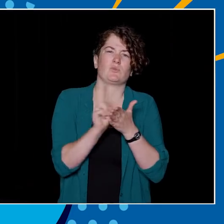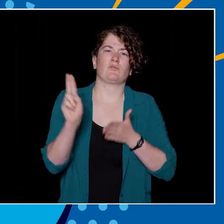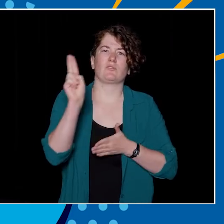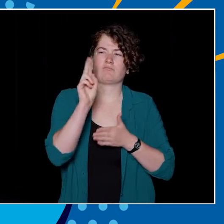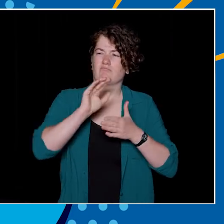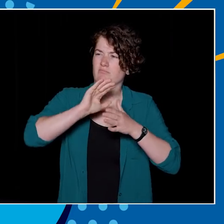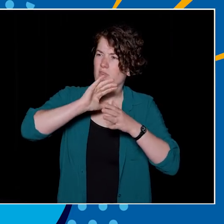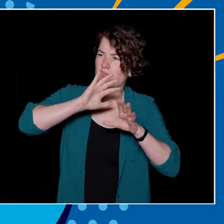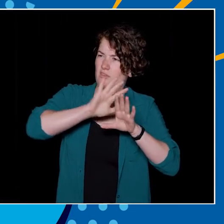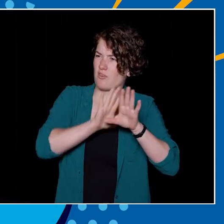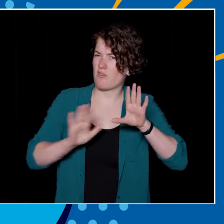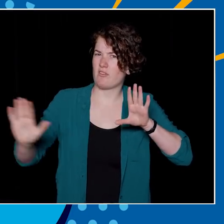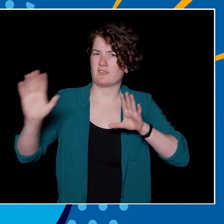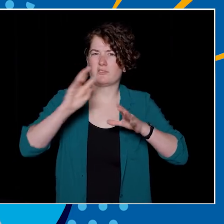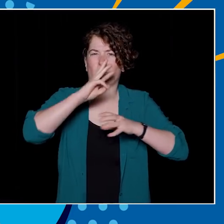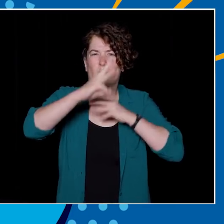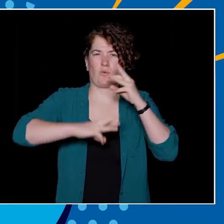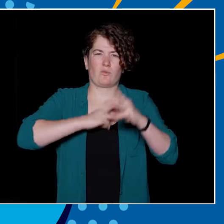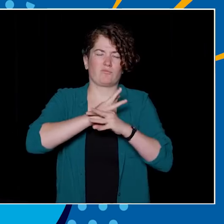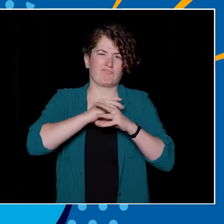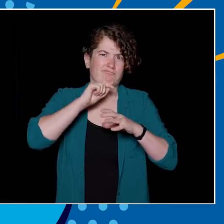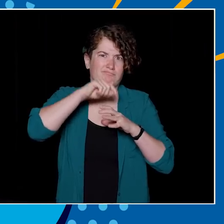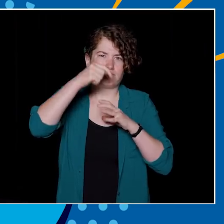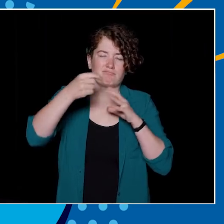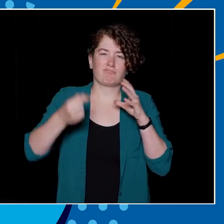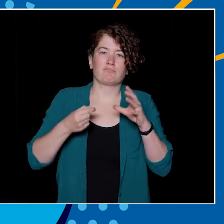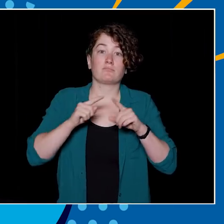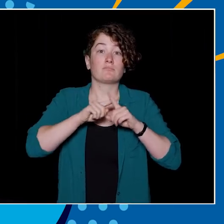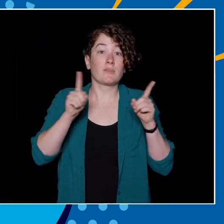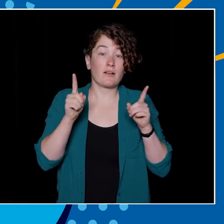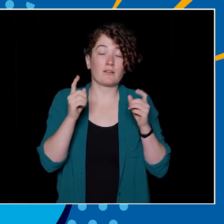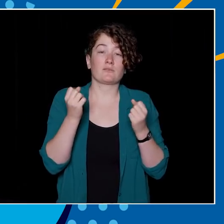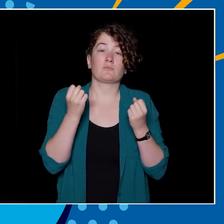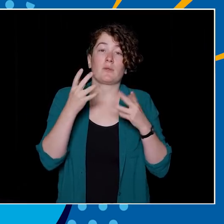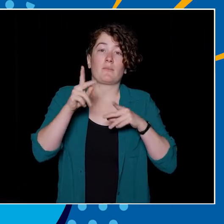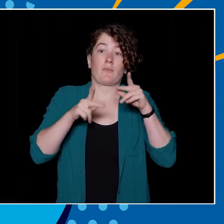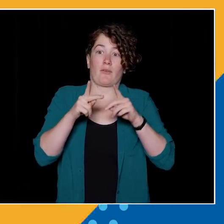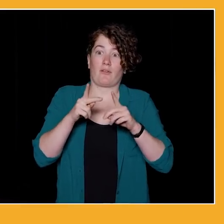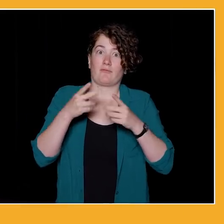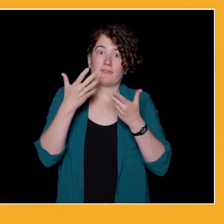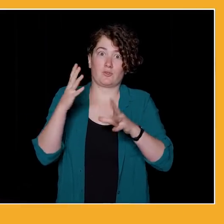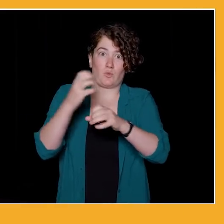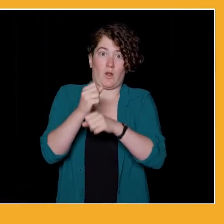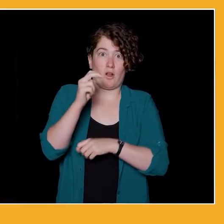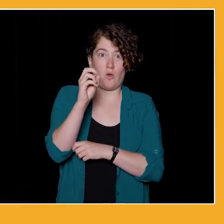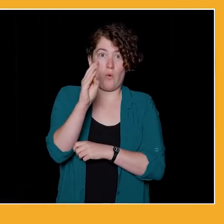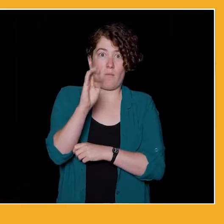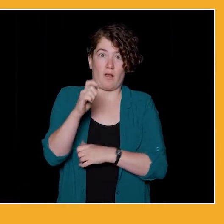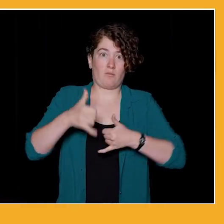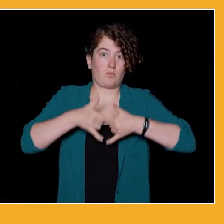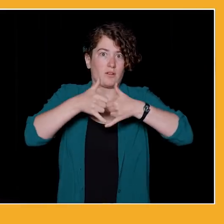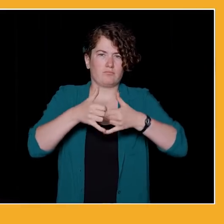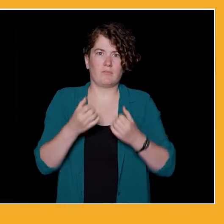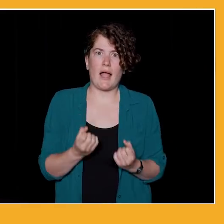with top talent across many fields, but how many Nobel prize winners have attended UBC? A, zero, B, one,